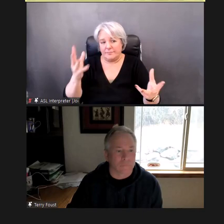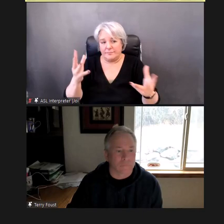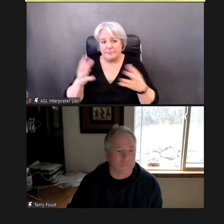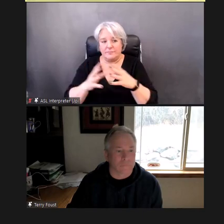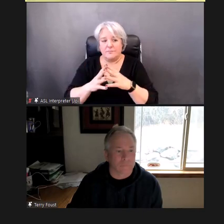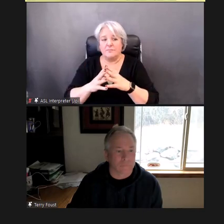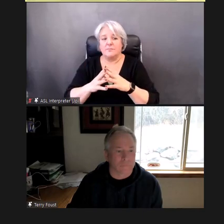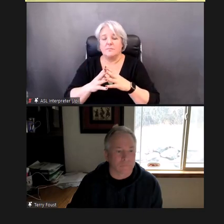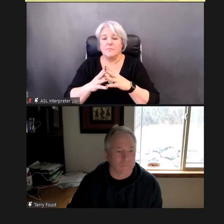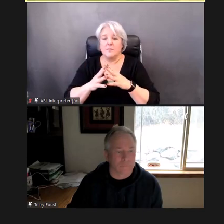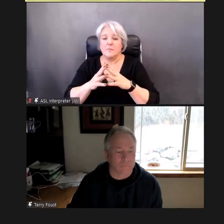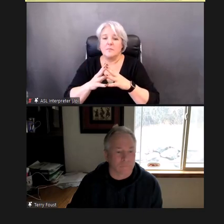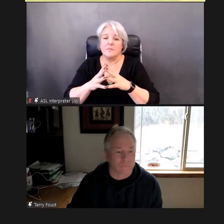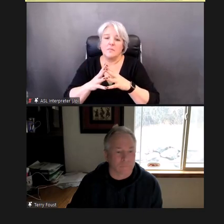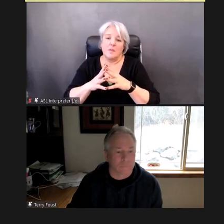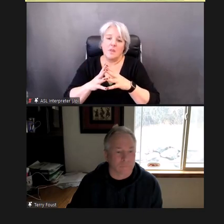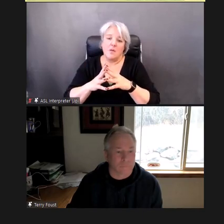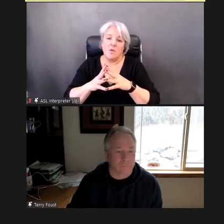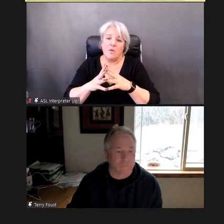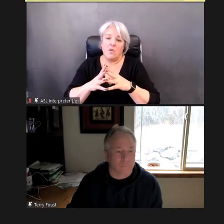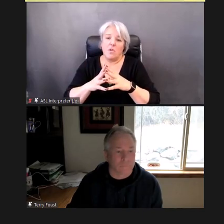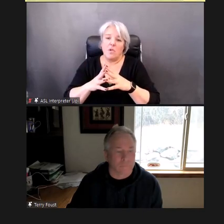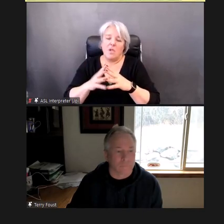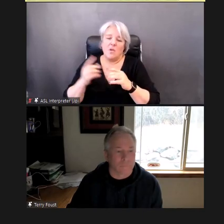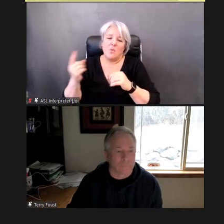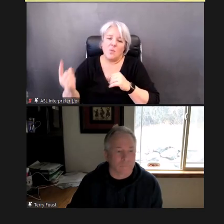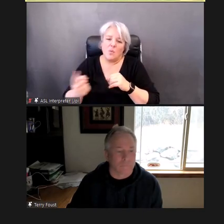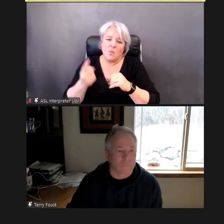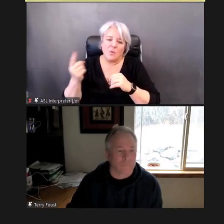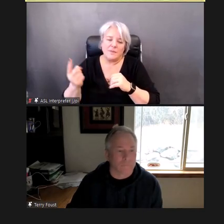We're always -- you know, we're in an interesting dilemma when we try